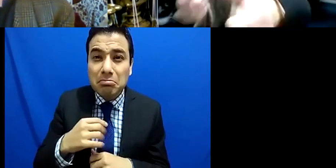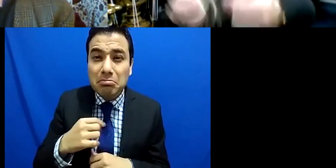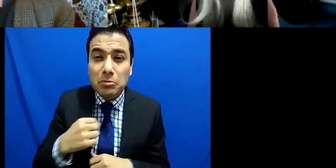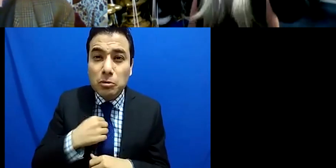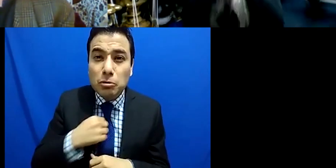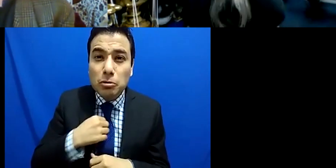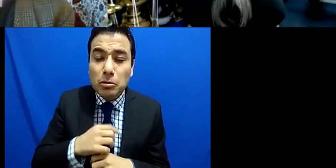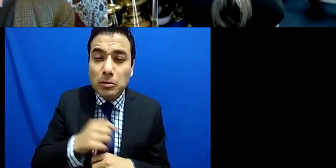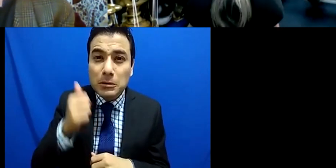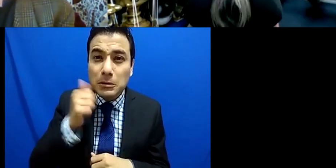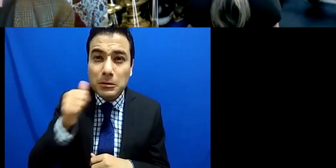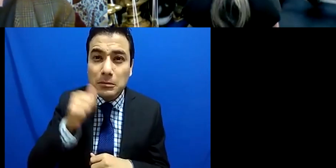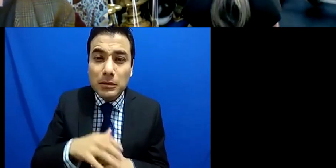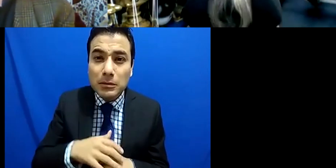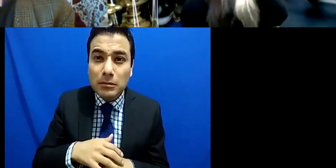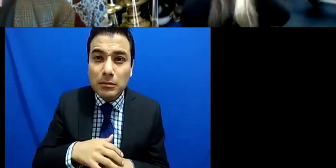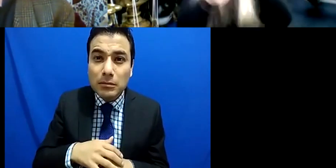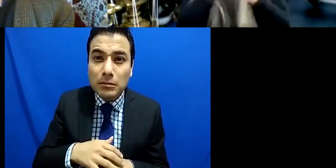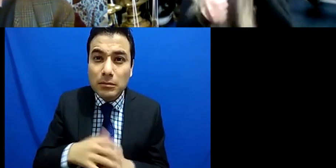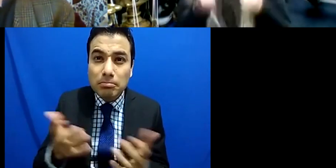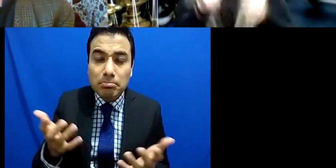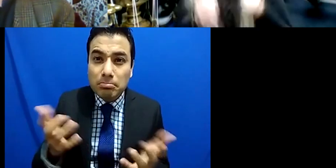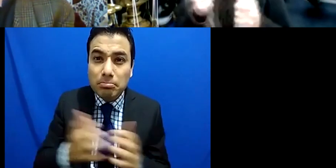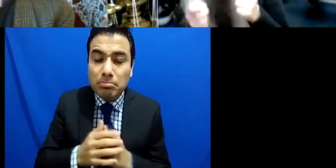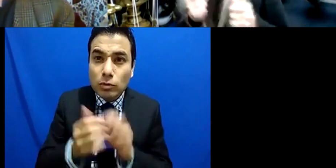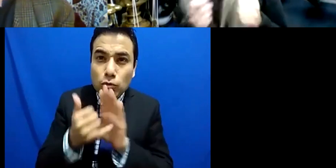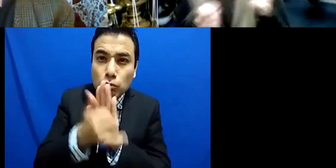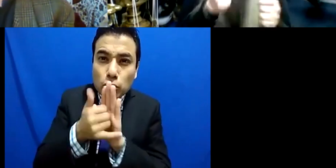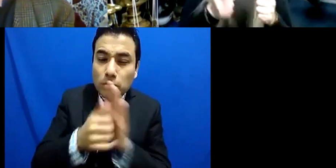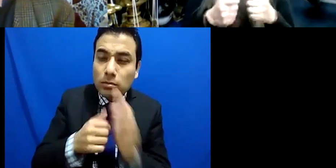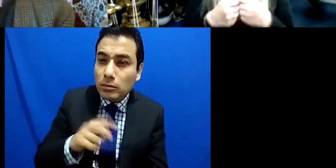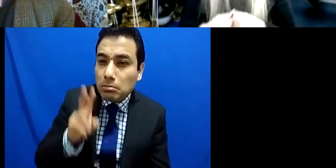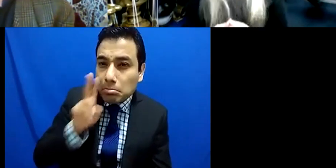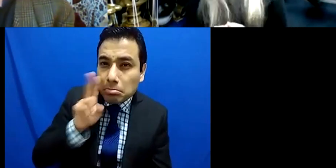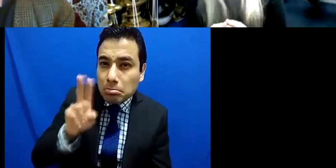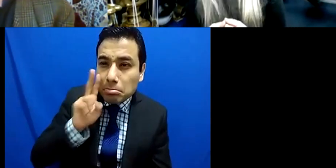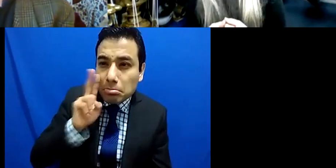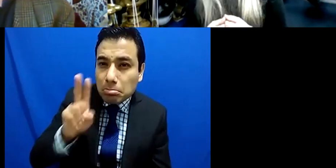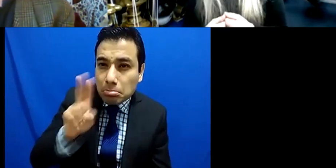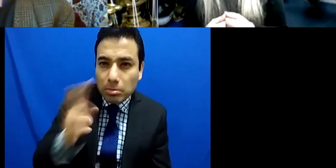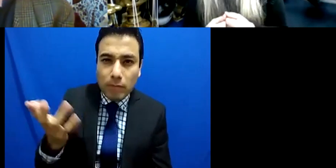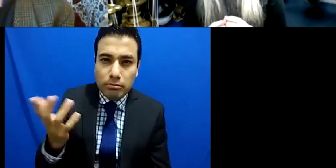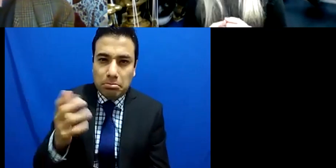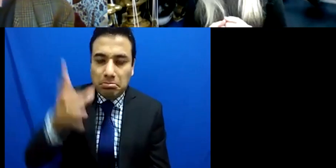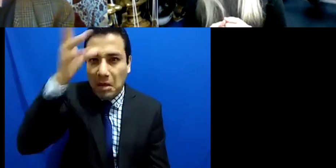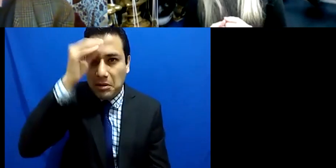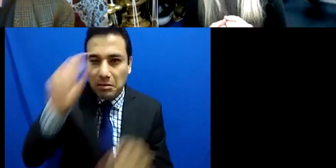and put it inside of me so, when I'm trying to copy something and it's never going to work I have to